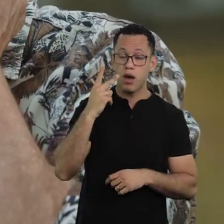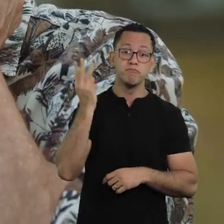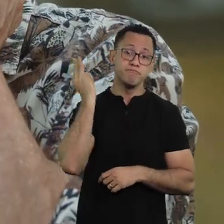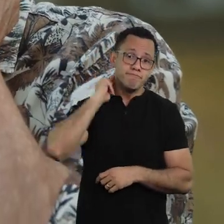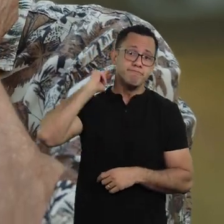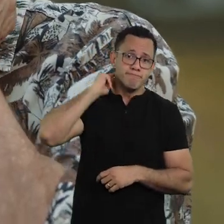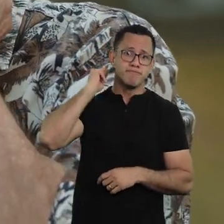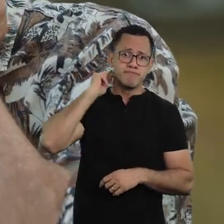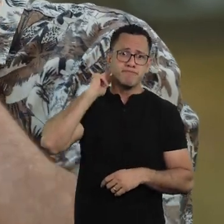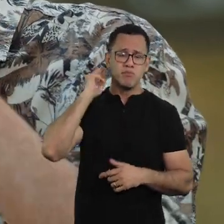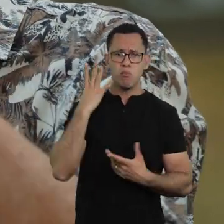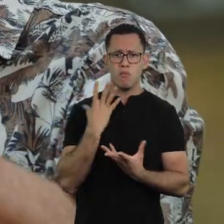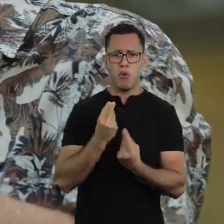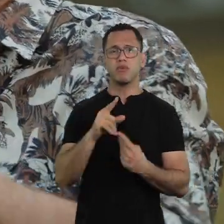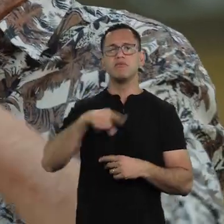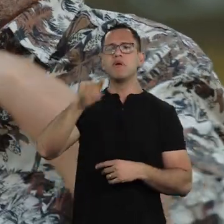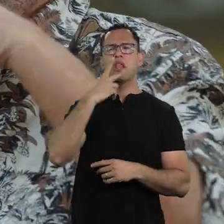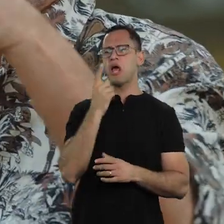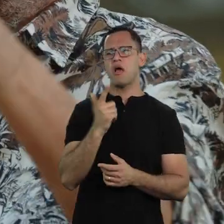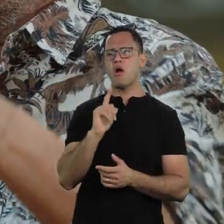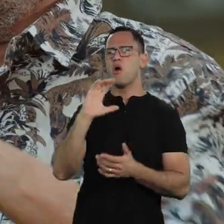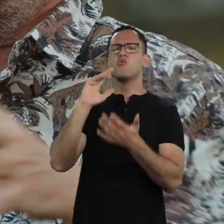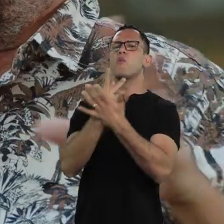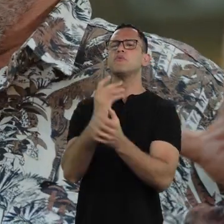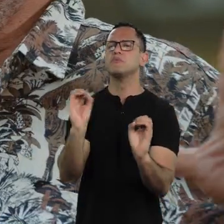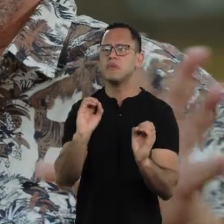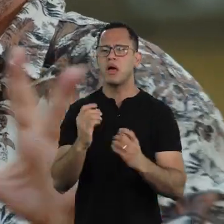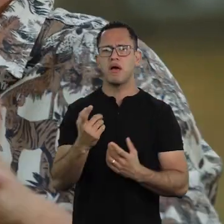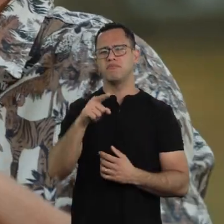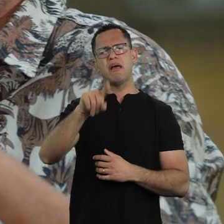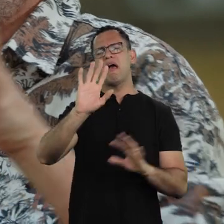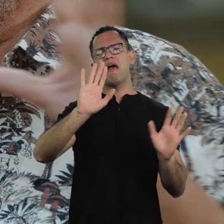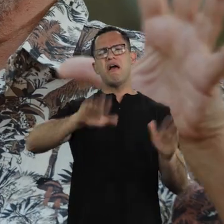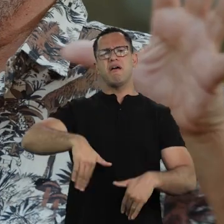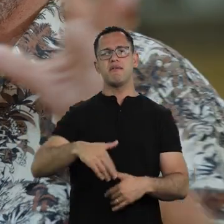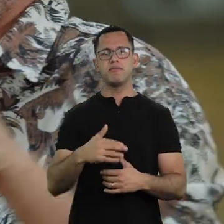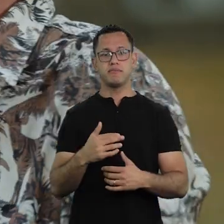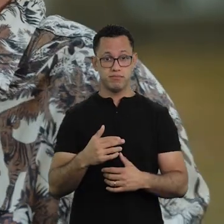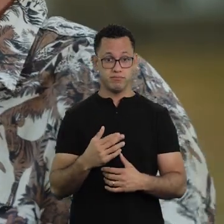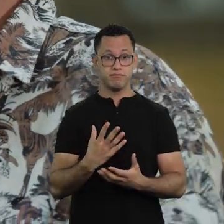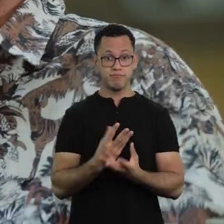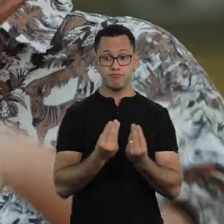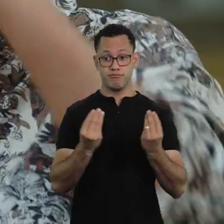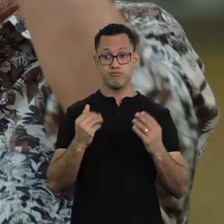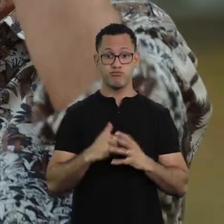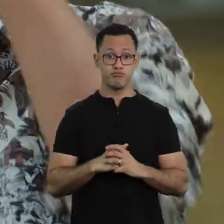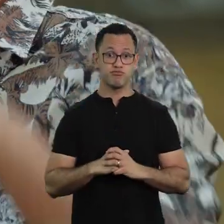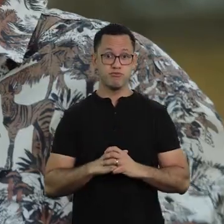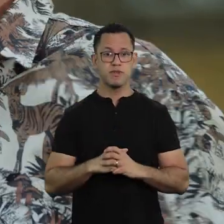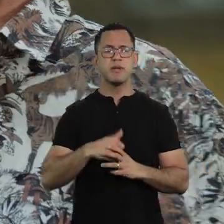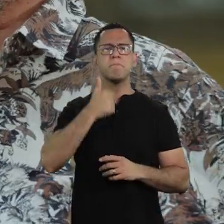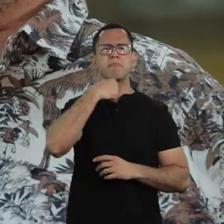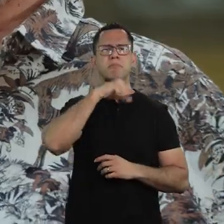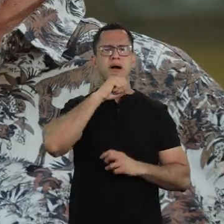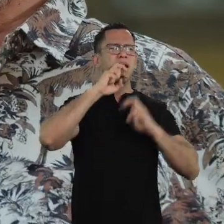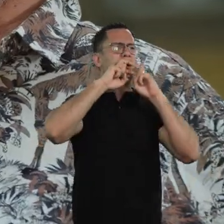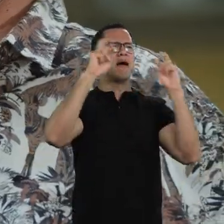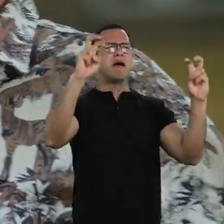Very serious. Altering the numbers, denying, "No, there's nothing happening" and, and the mothers screaming...